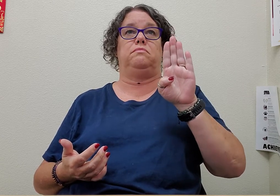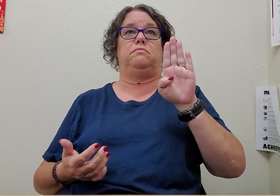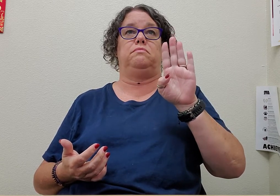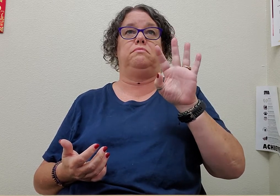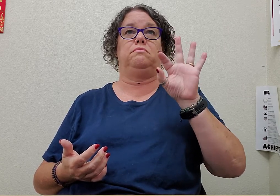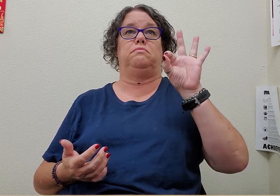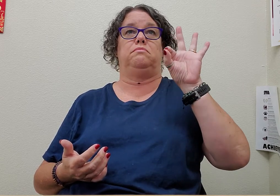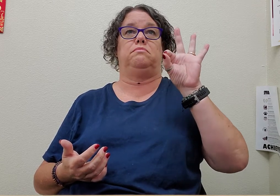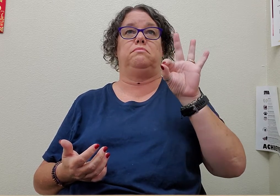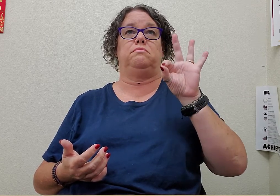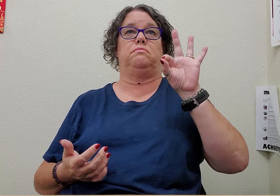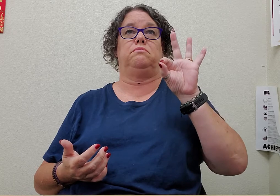Fremont